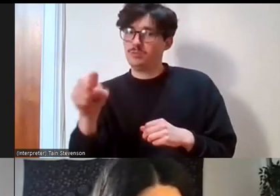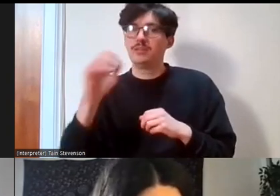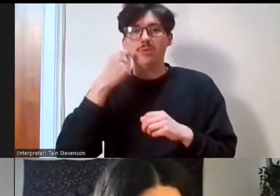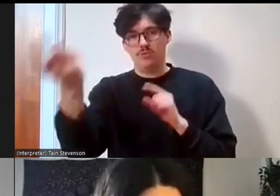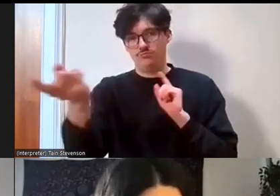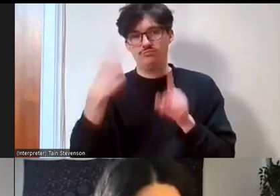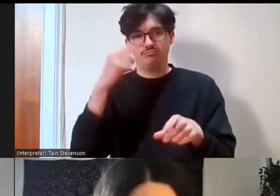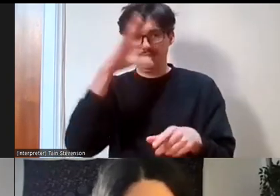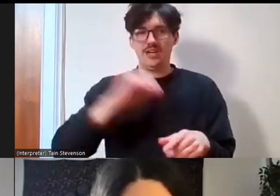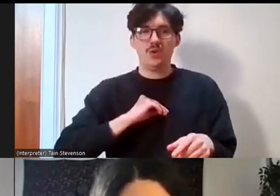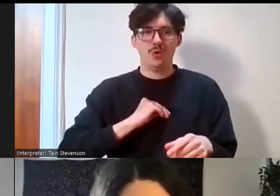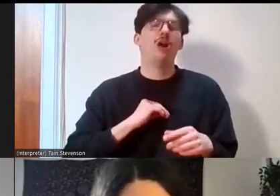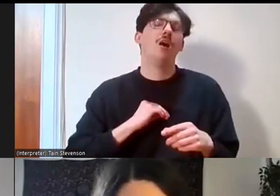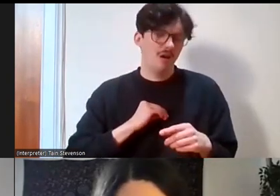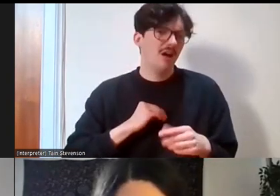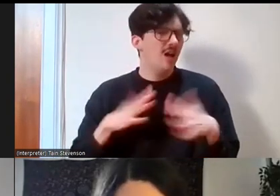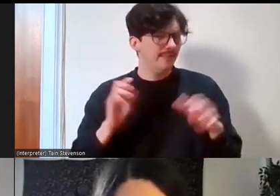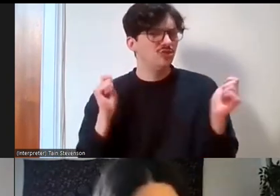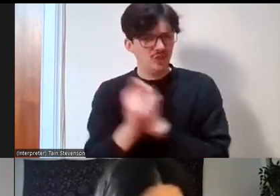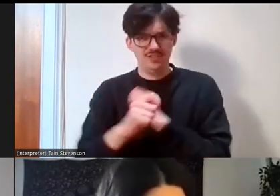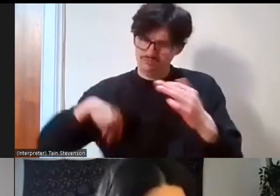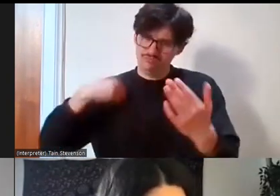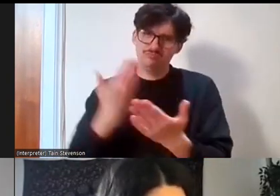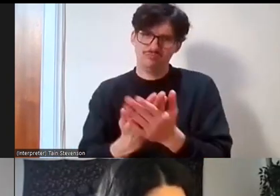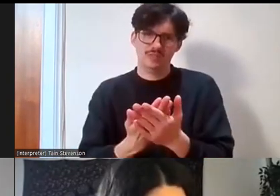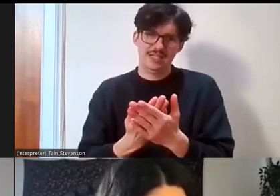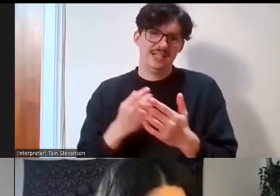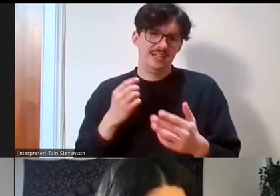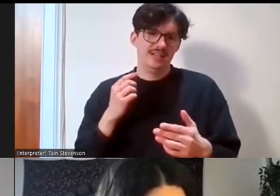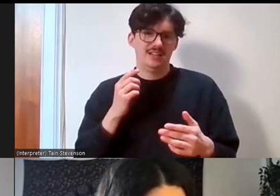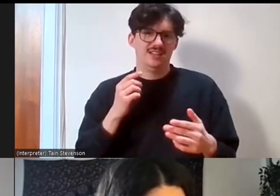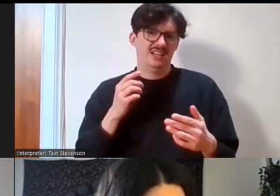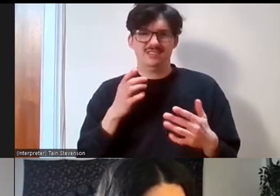since I started in a certain specific sector or field' but it is good for you now as there are